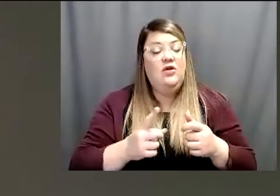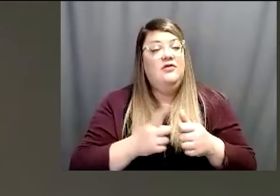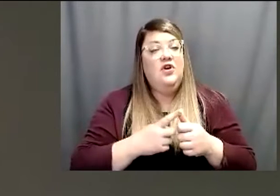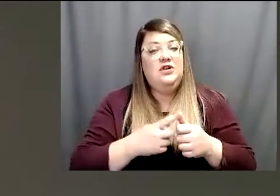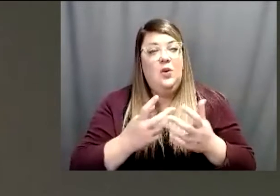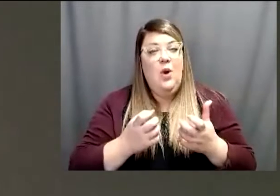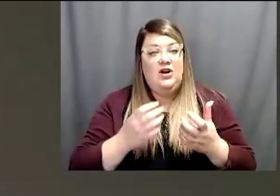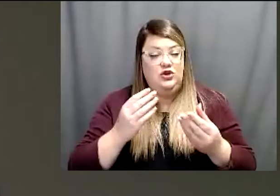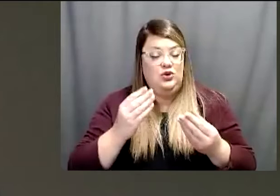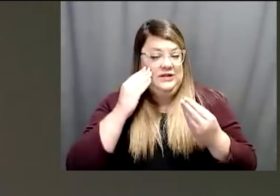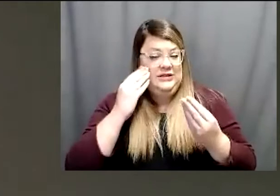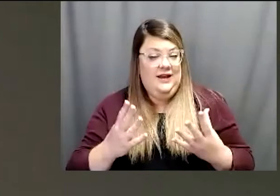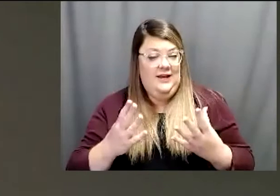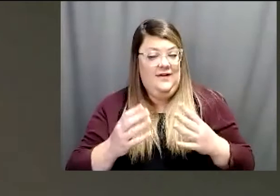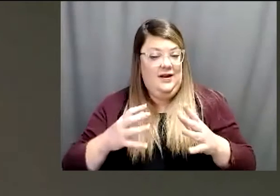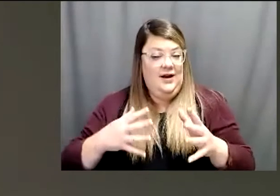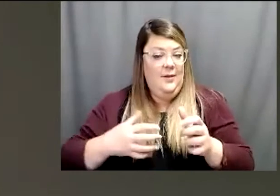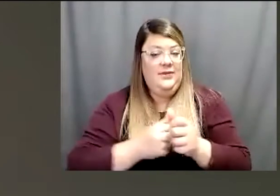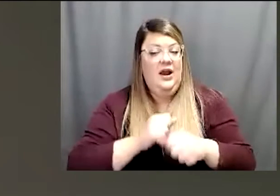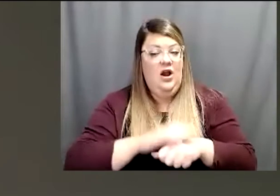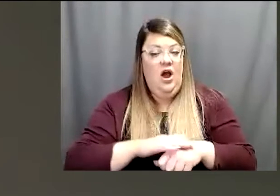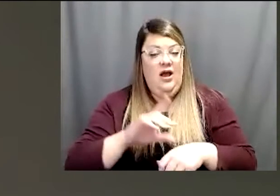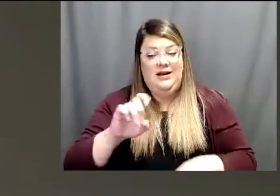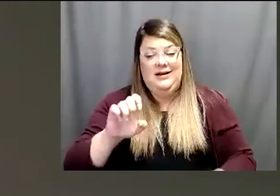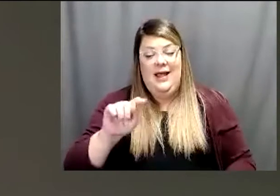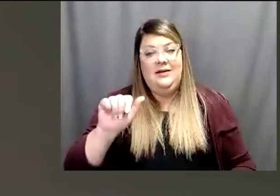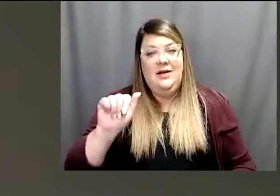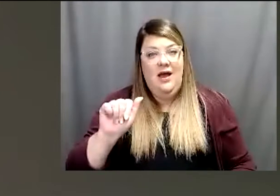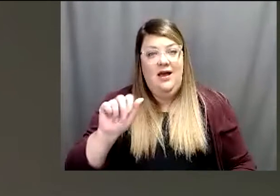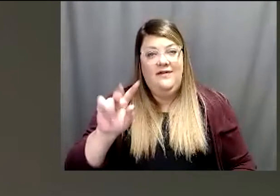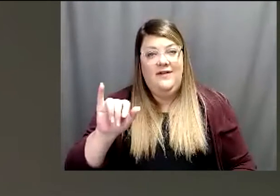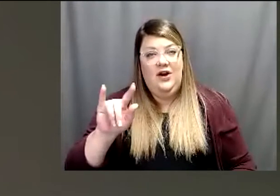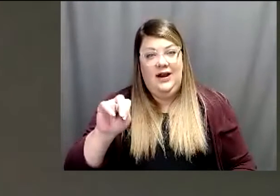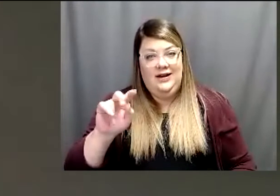a quick update on the delta variant and things that you should know. Second thing we're gonna